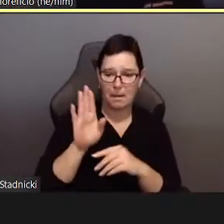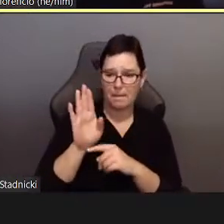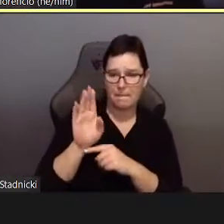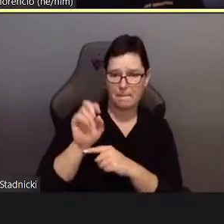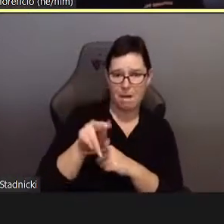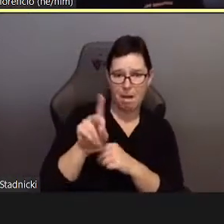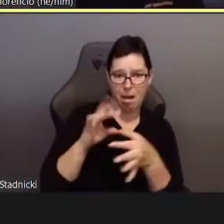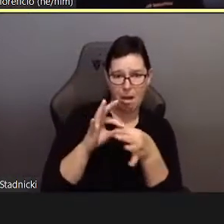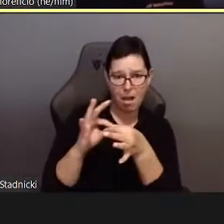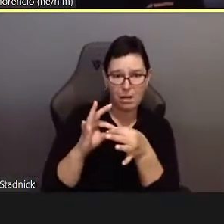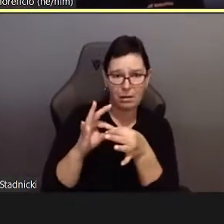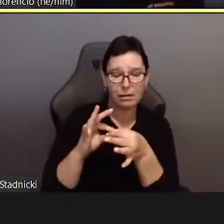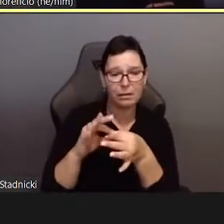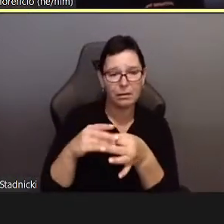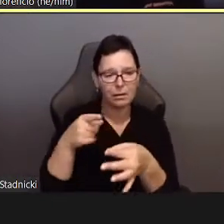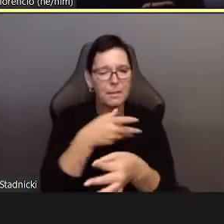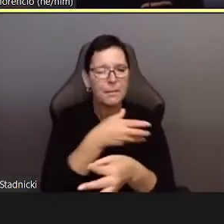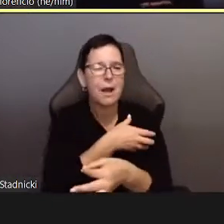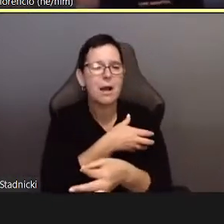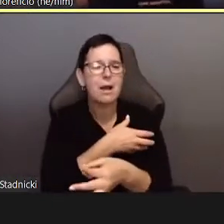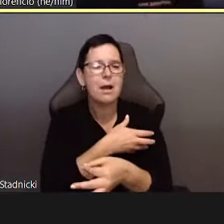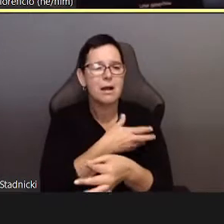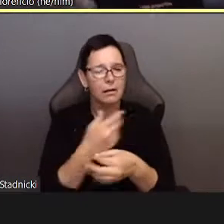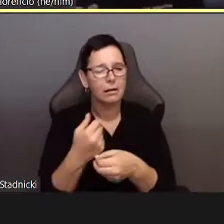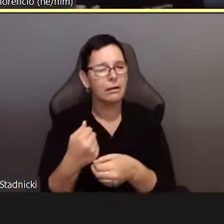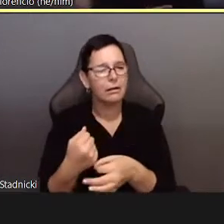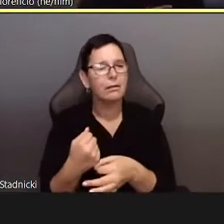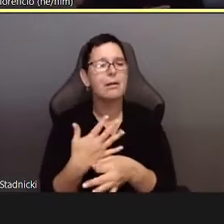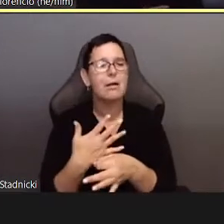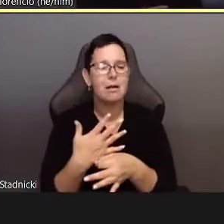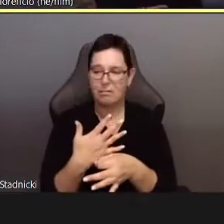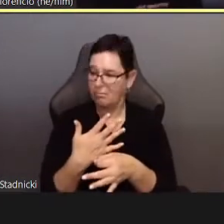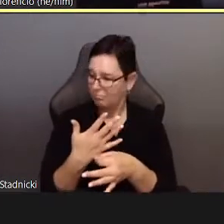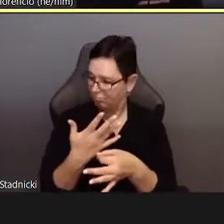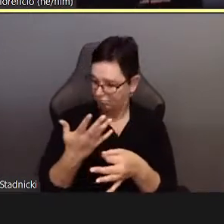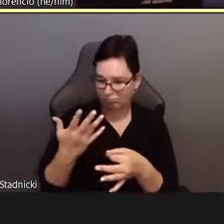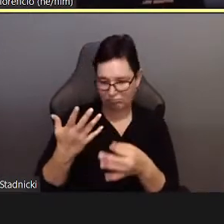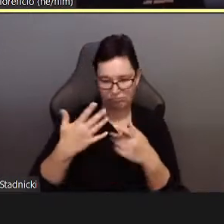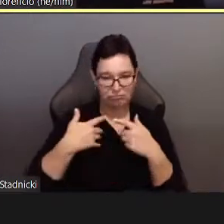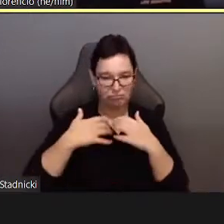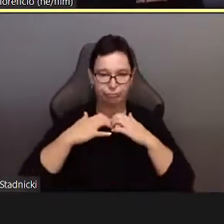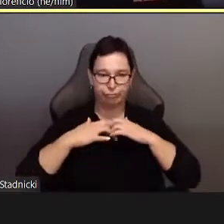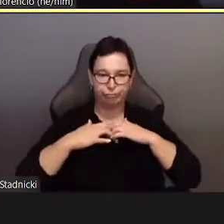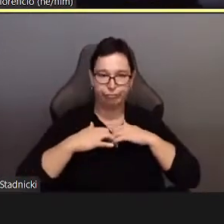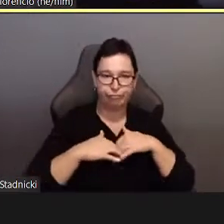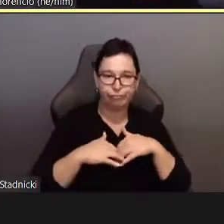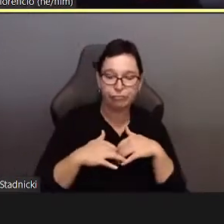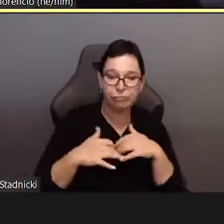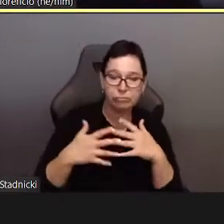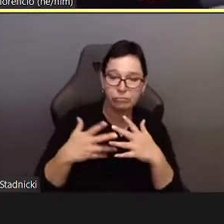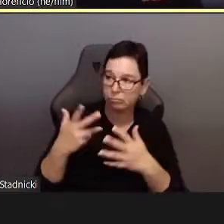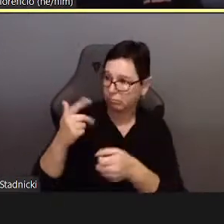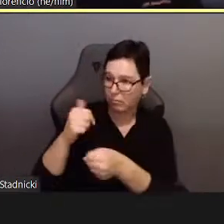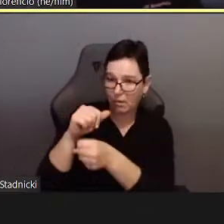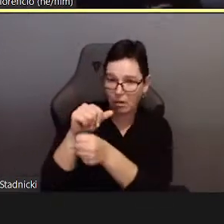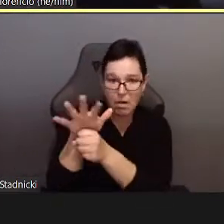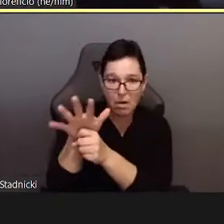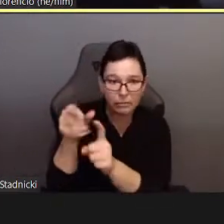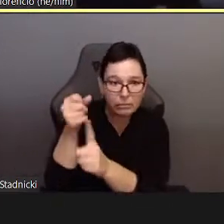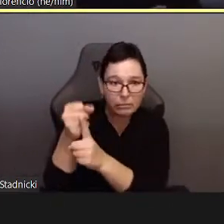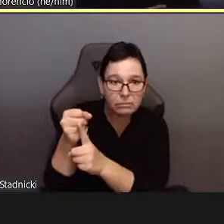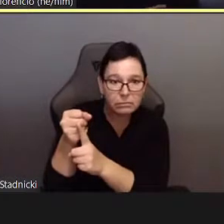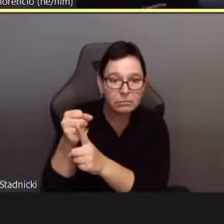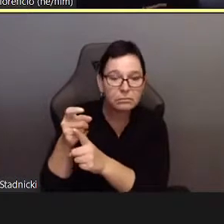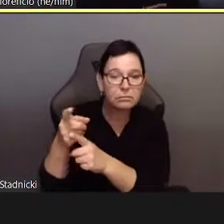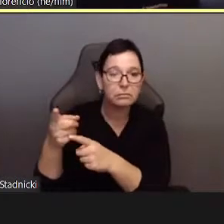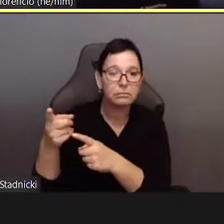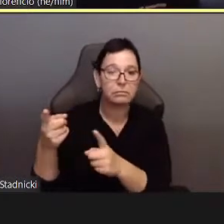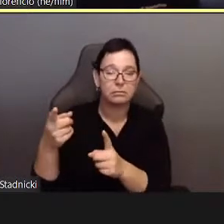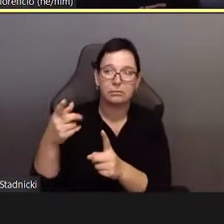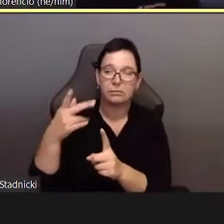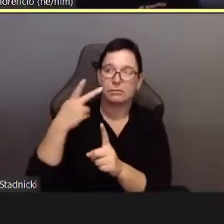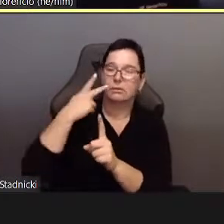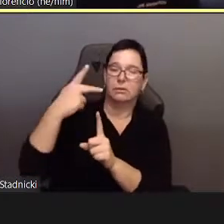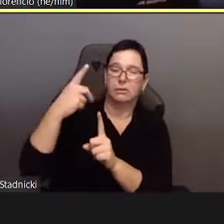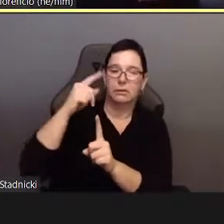The horizontal bonds of intimacy enacted in both sex and community have inherent